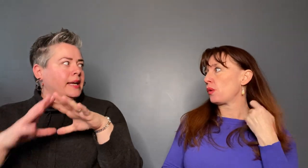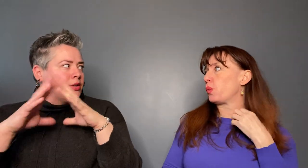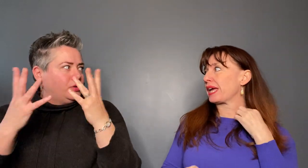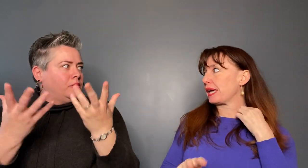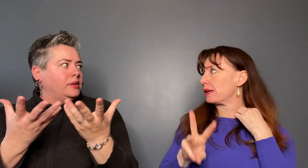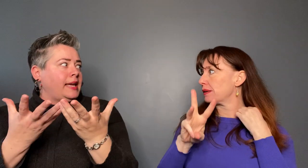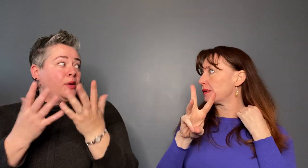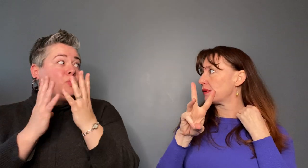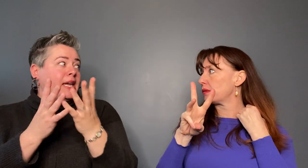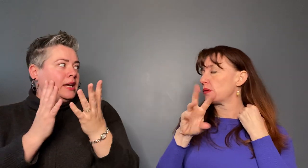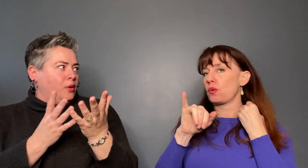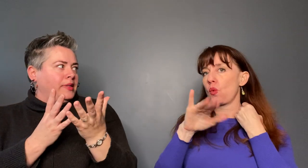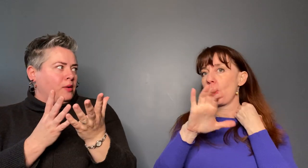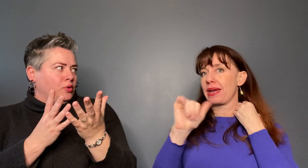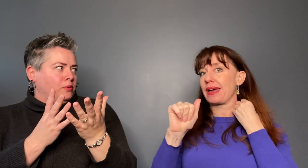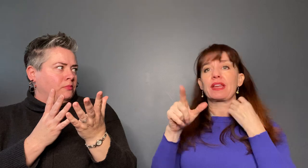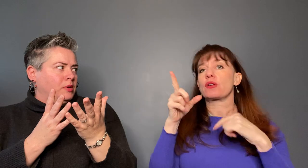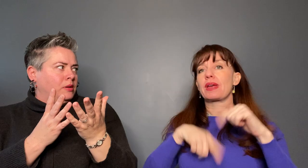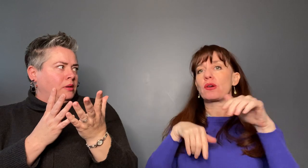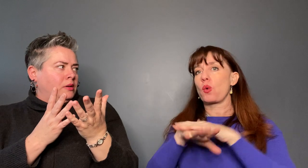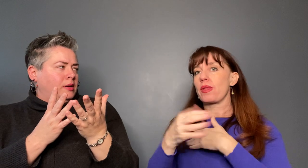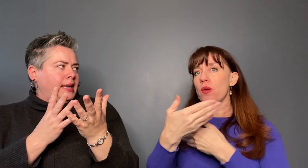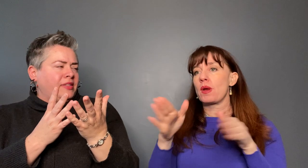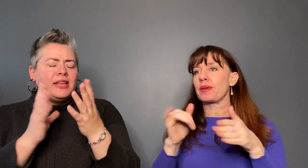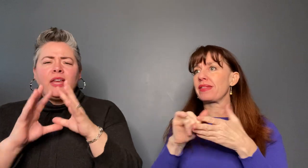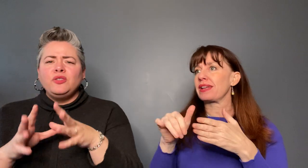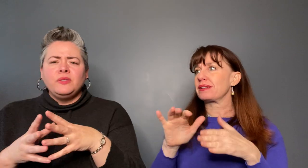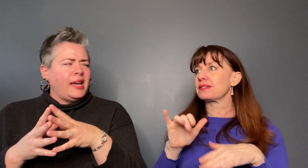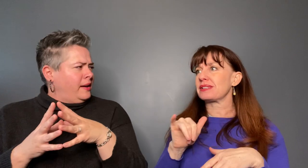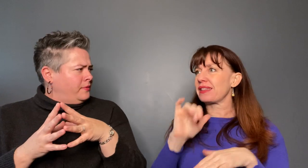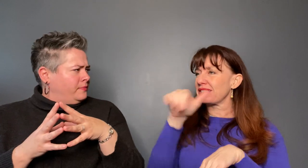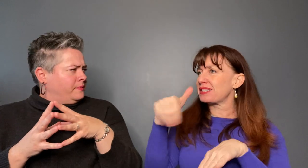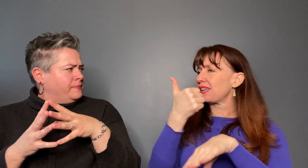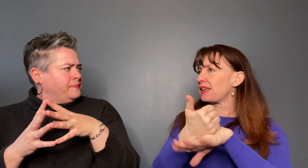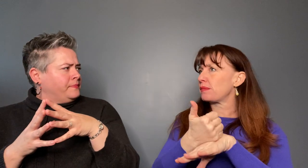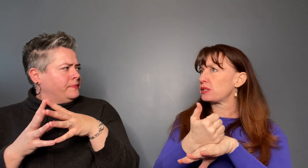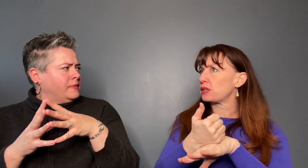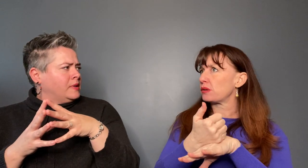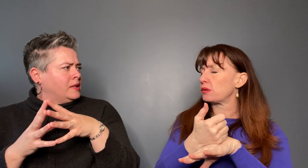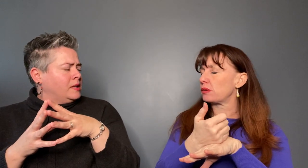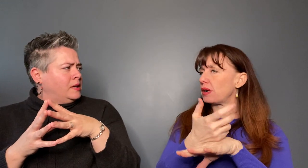We can't go in that room. They used it to send up to some